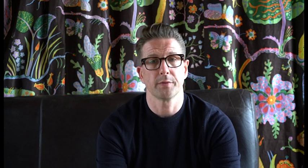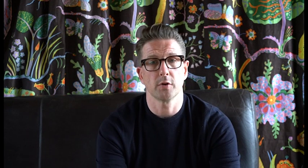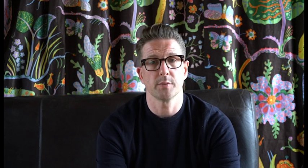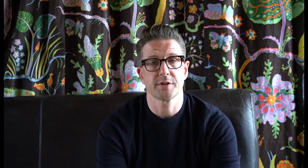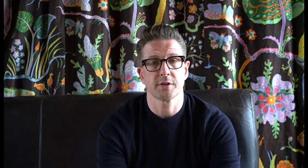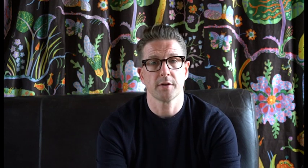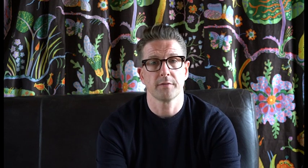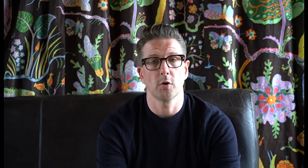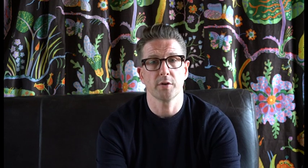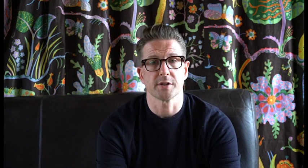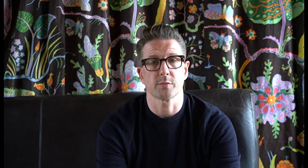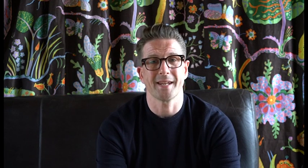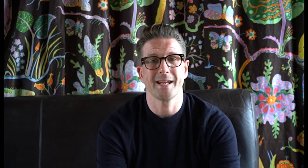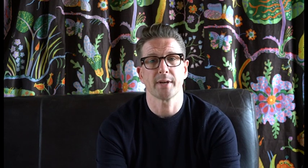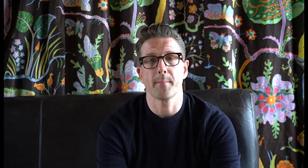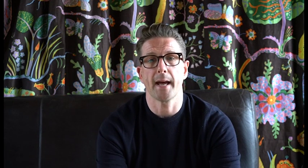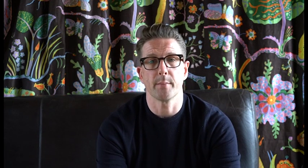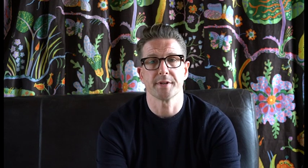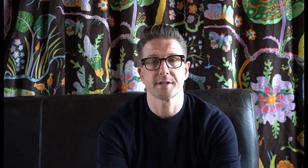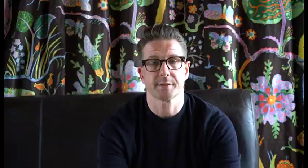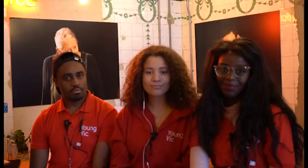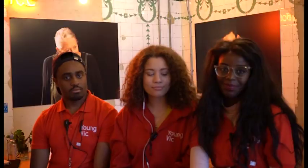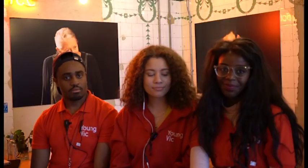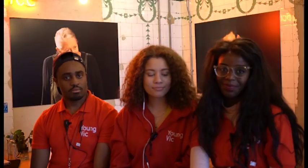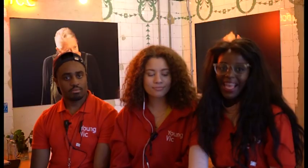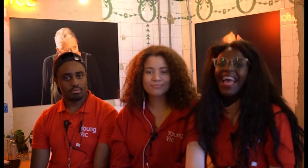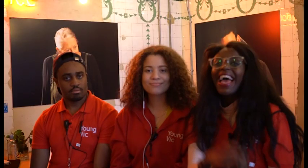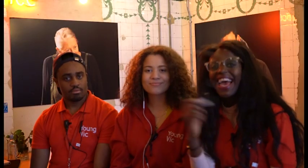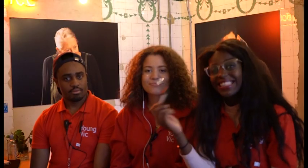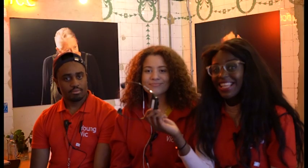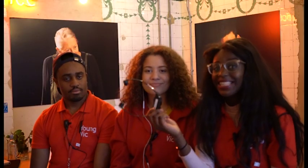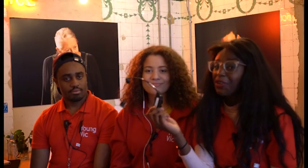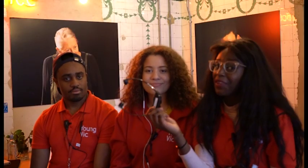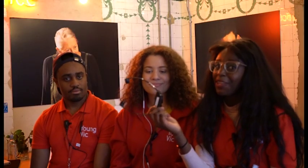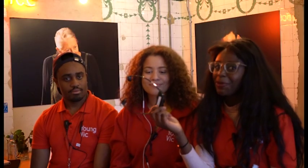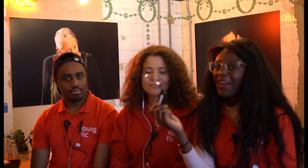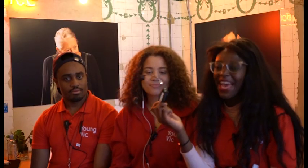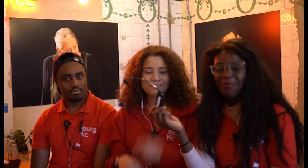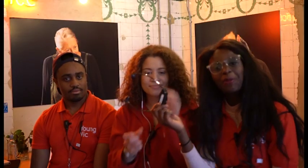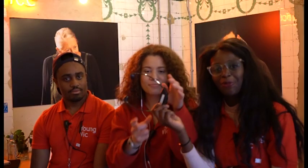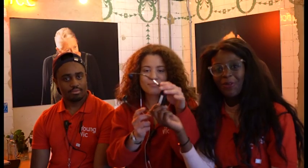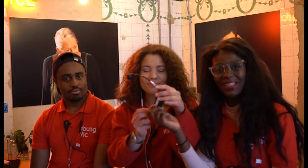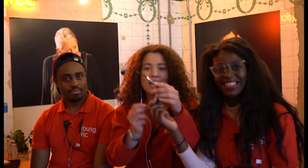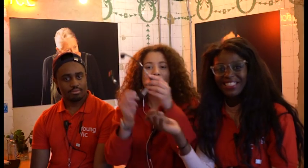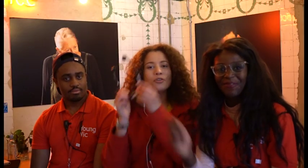captioned performance for audiences with hearing impairments. Headsets are available for every performance.